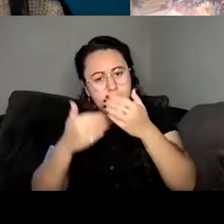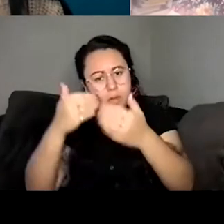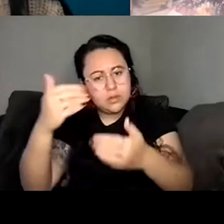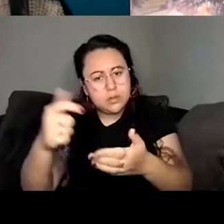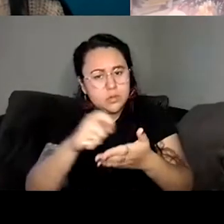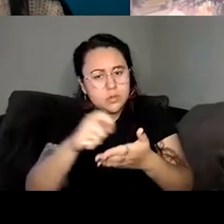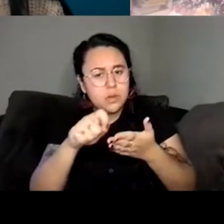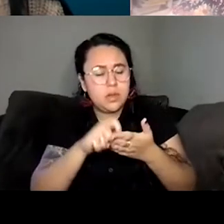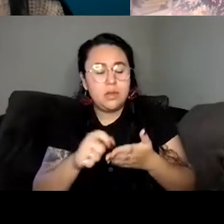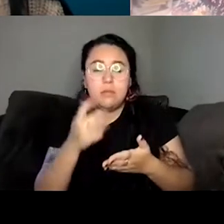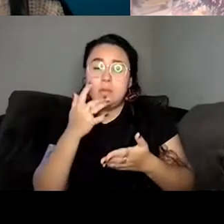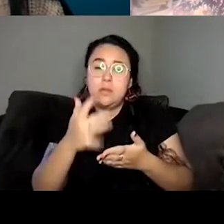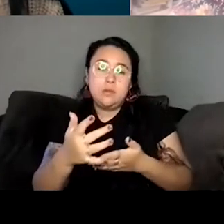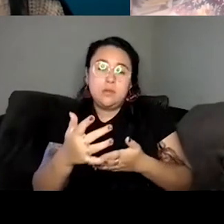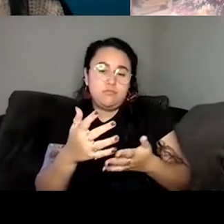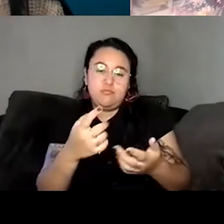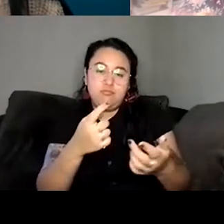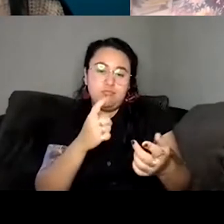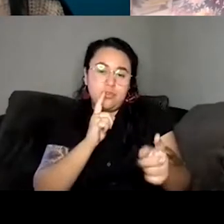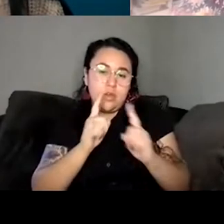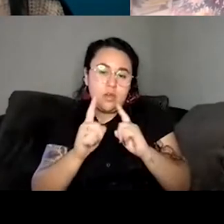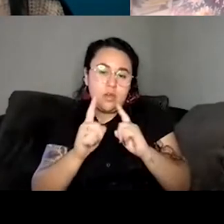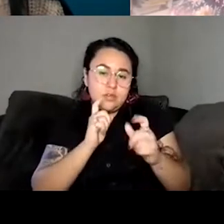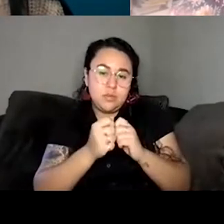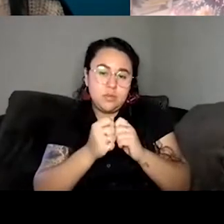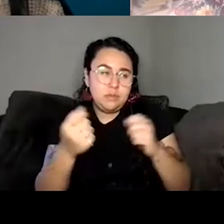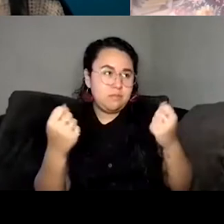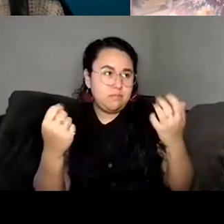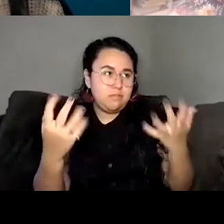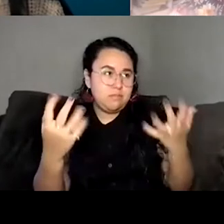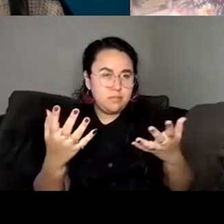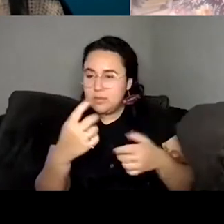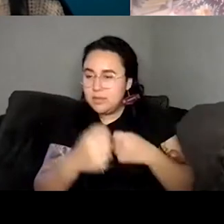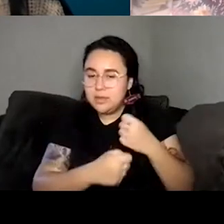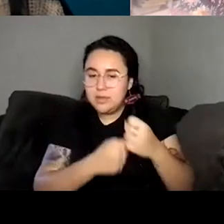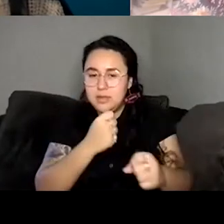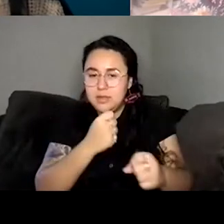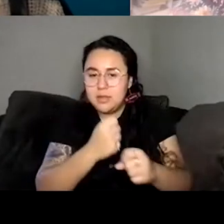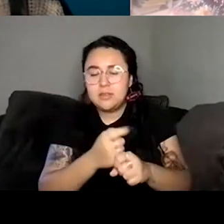to have conversations with you through several years of writing this book and revising and